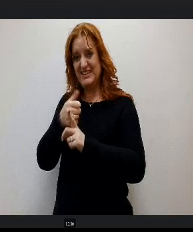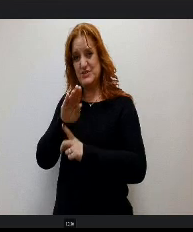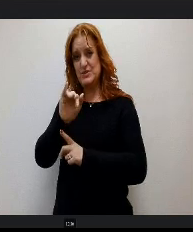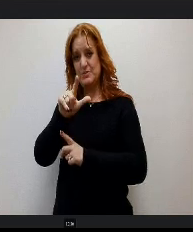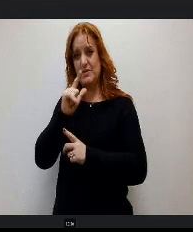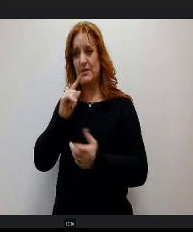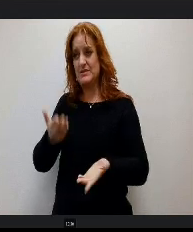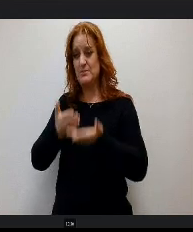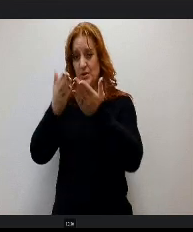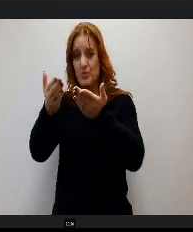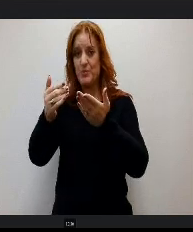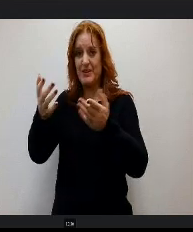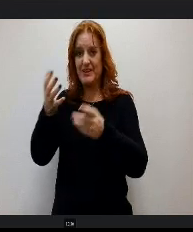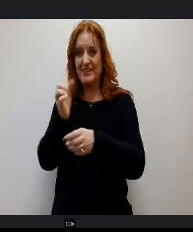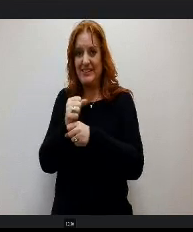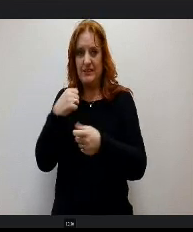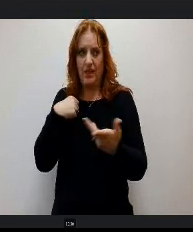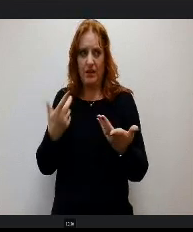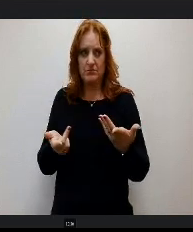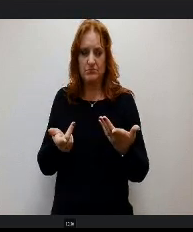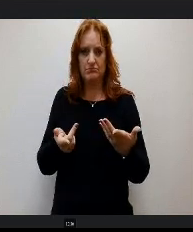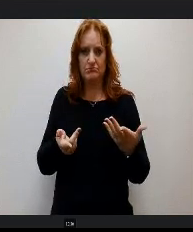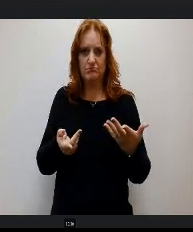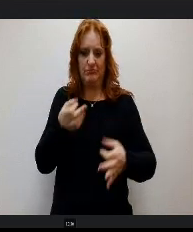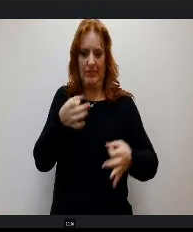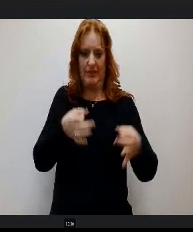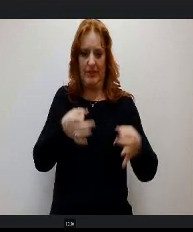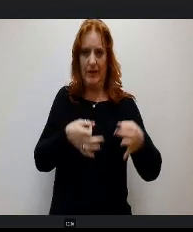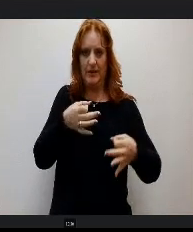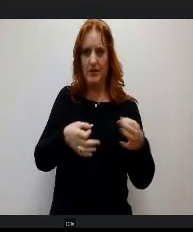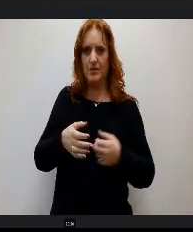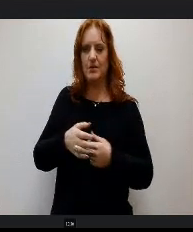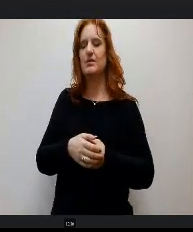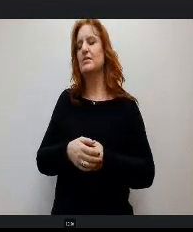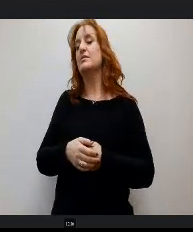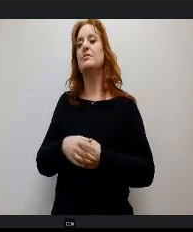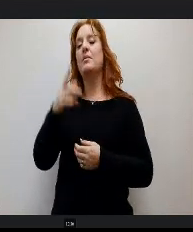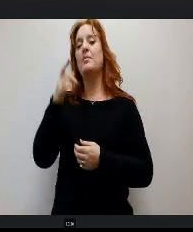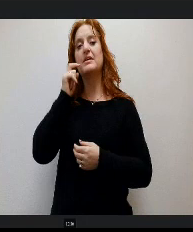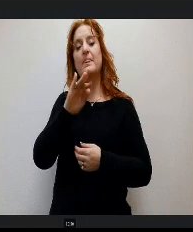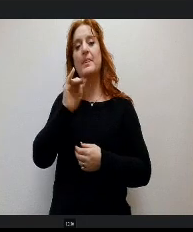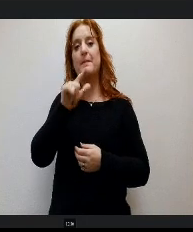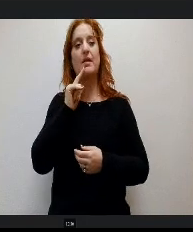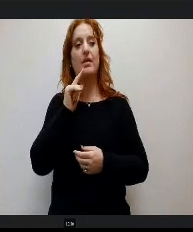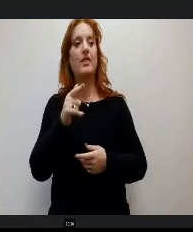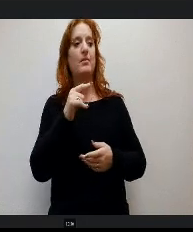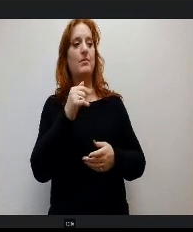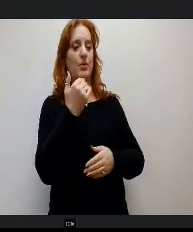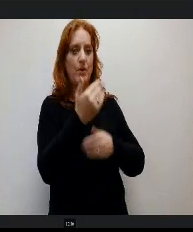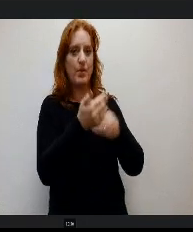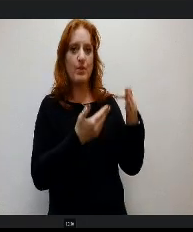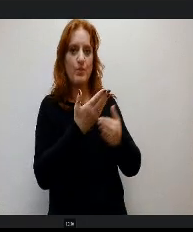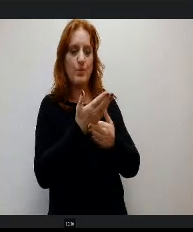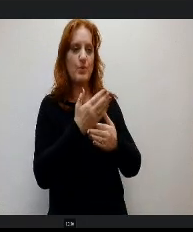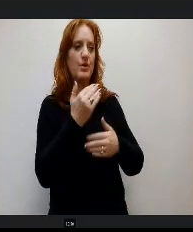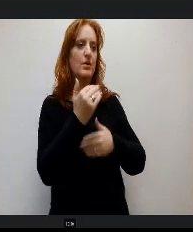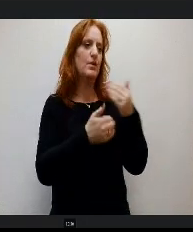So a lot of these bills that have been introduced have been going through committee. Meetings sometimes.